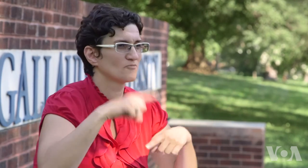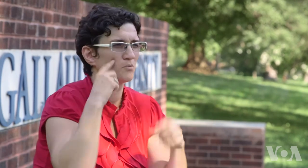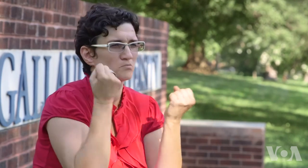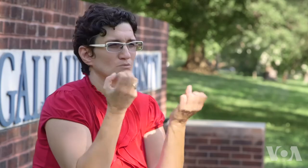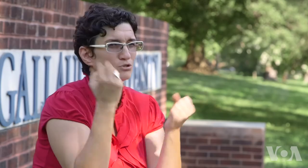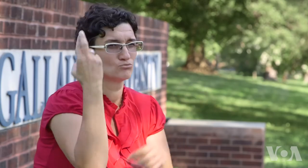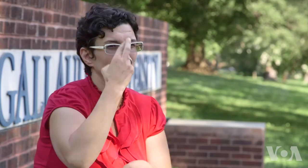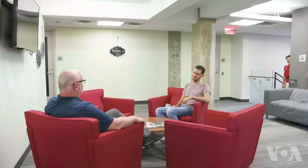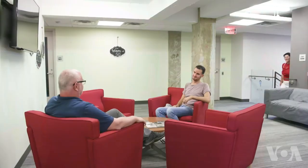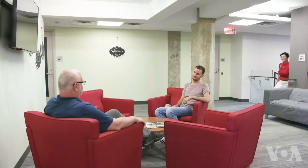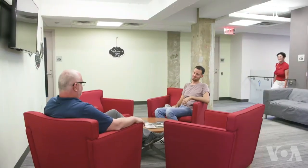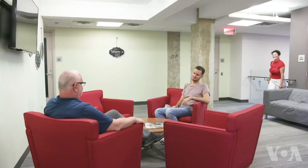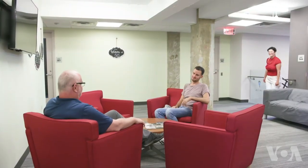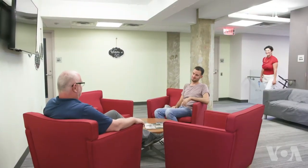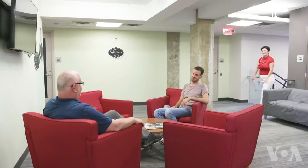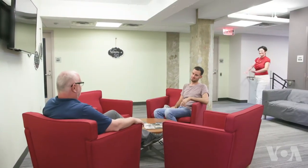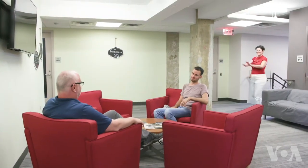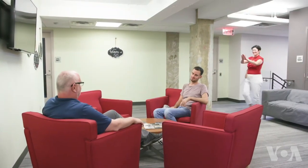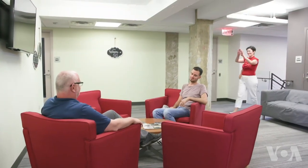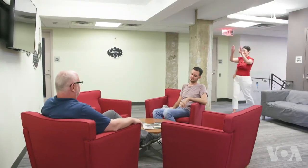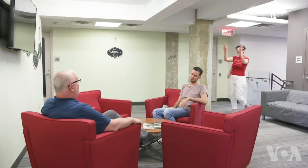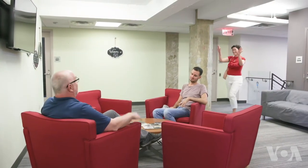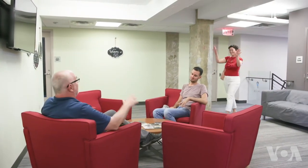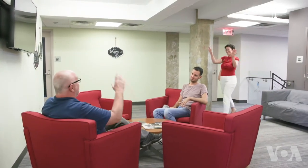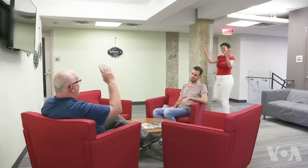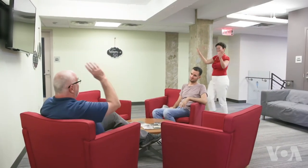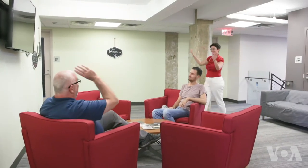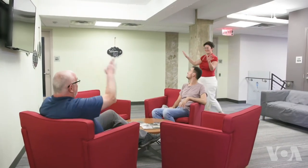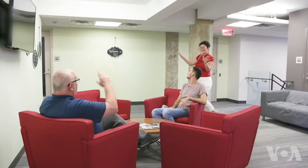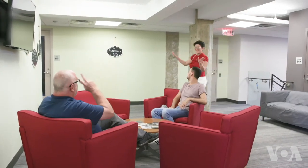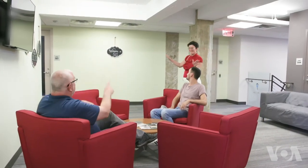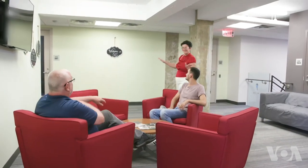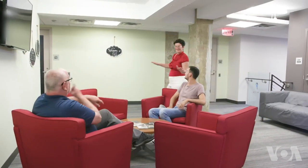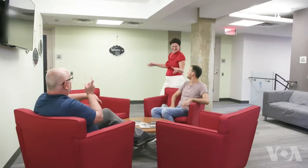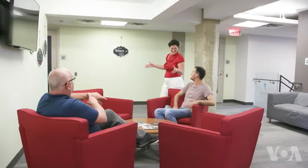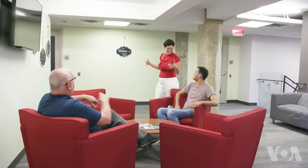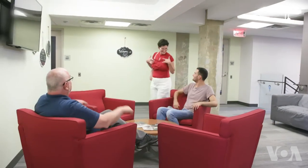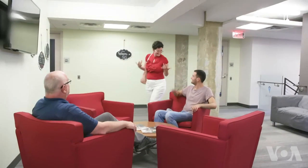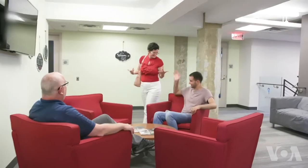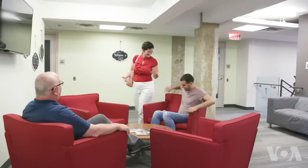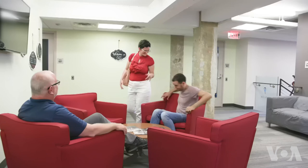And people come here for many reasons, it’s very important. Hey! I haven’t seen you in a long time. What's up?